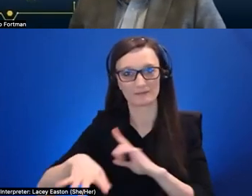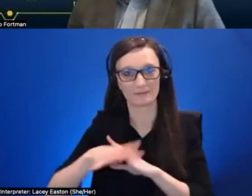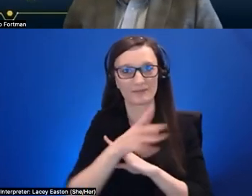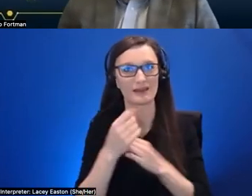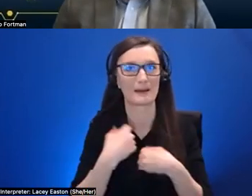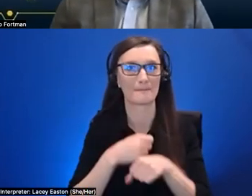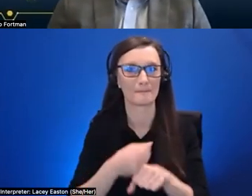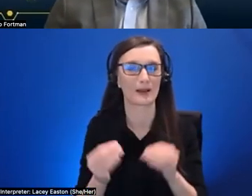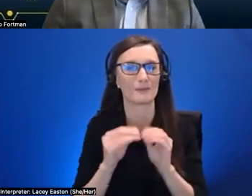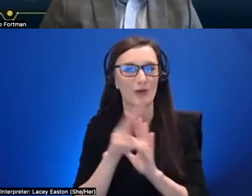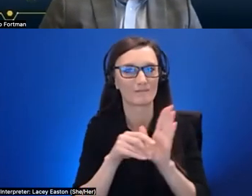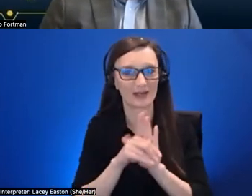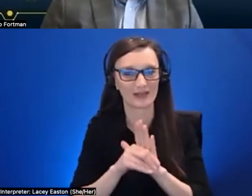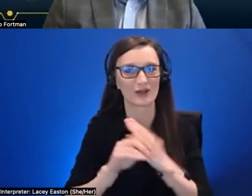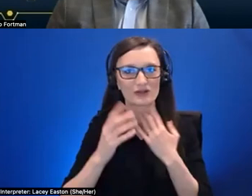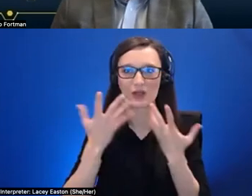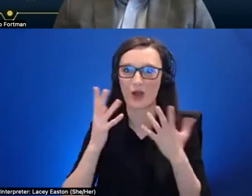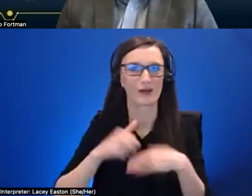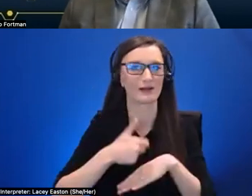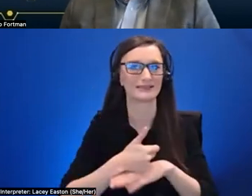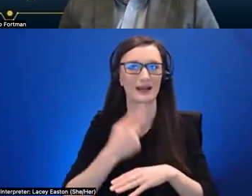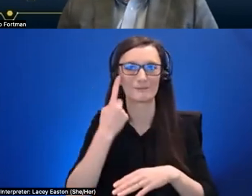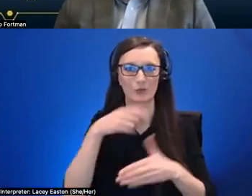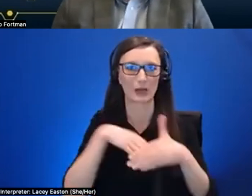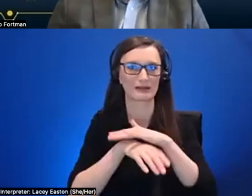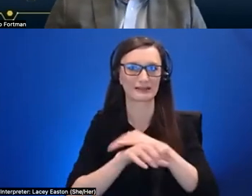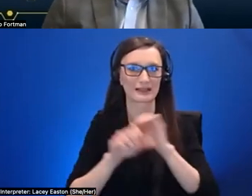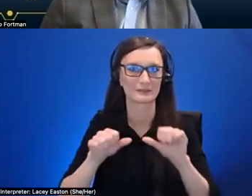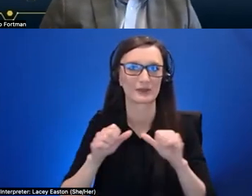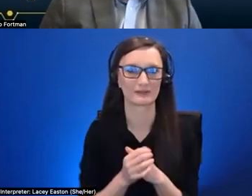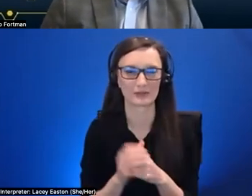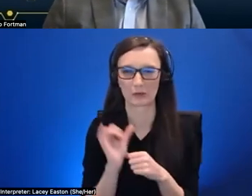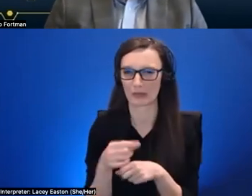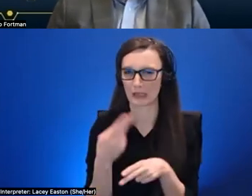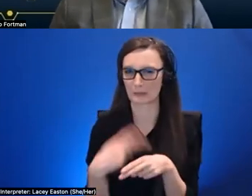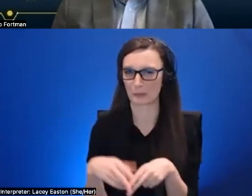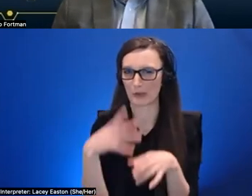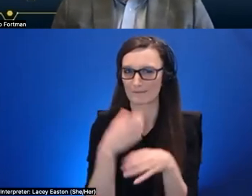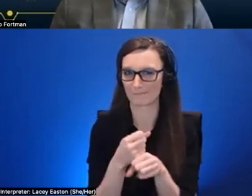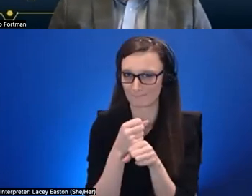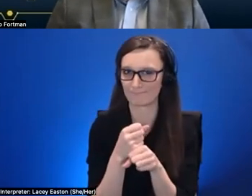accessible so i think i guess that's like a brief um uh some some challenges in that